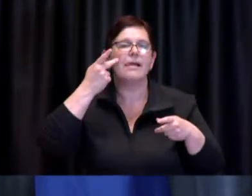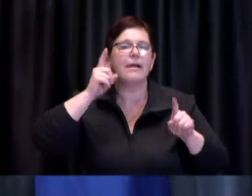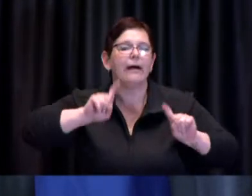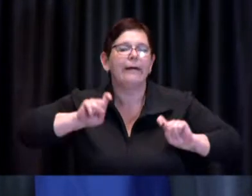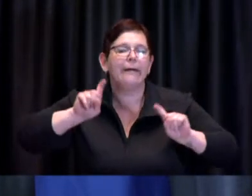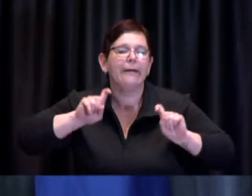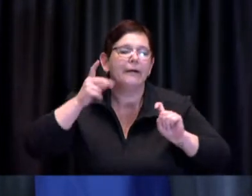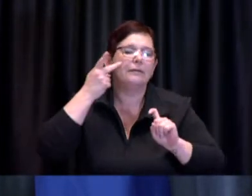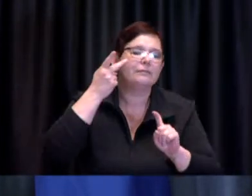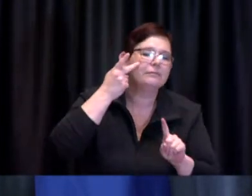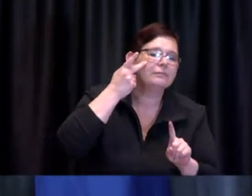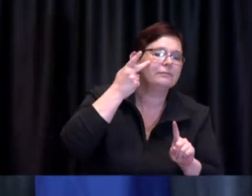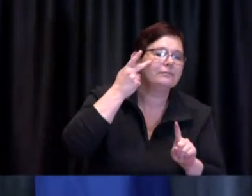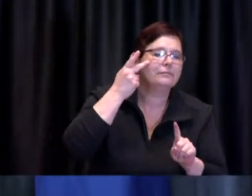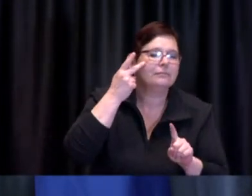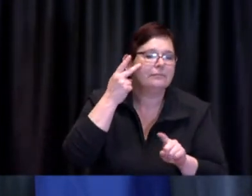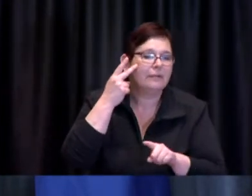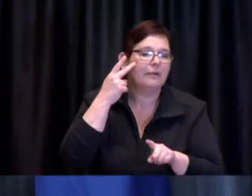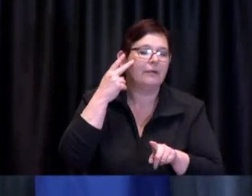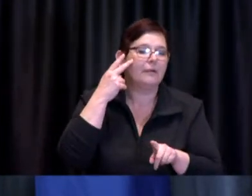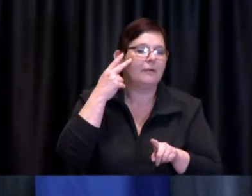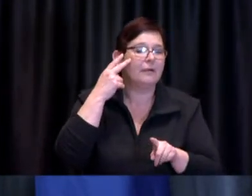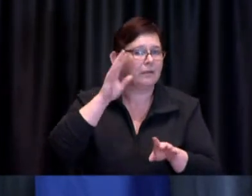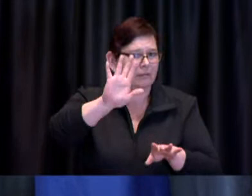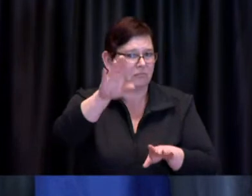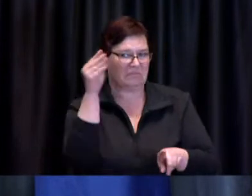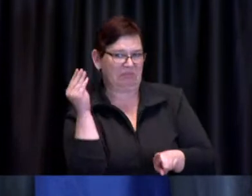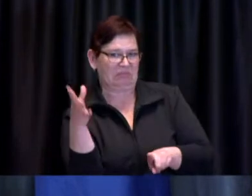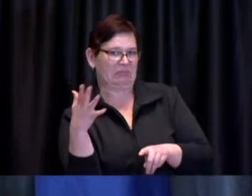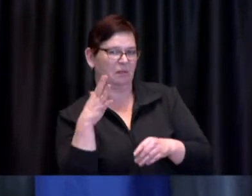but I would further say this uh you've heard about some of the endeavors